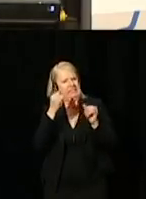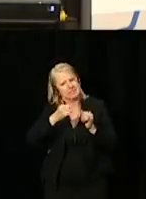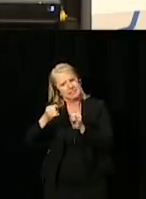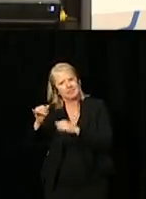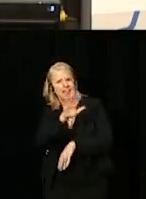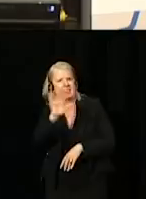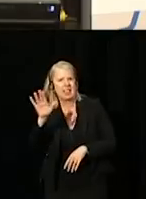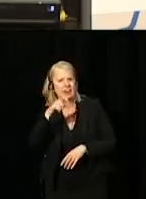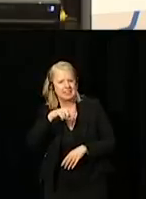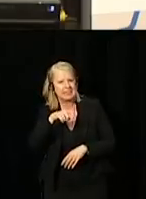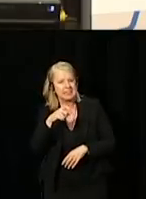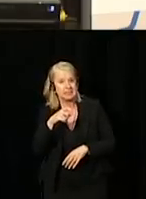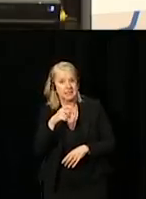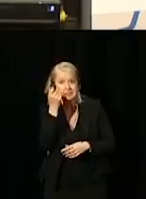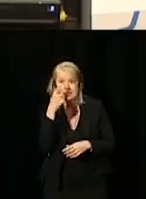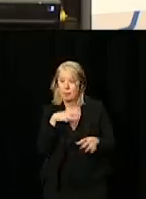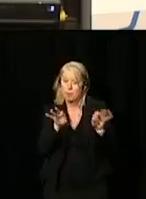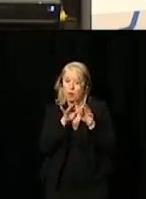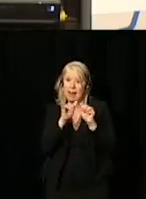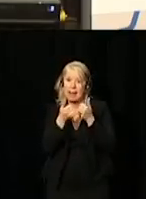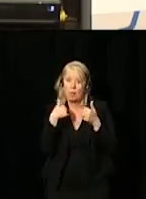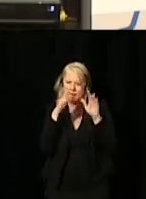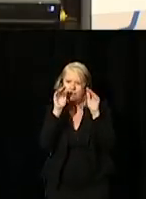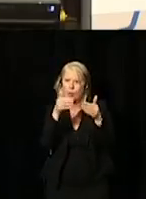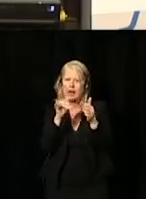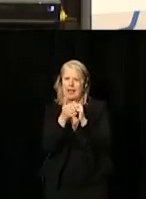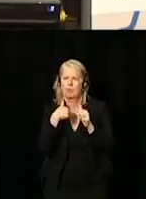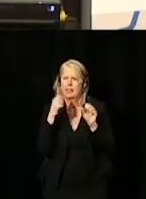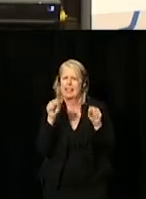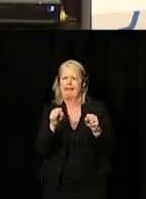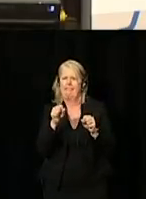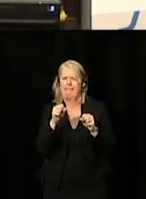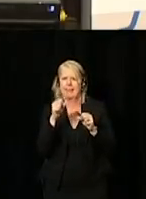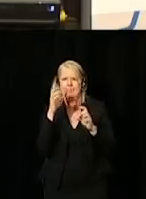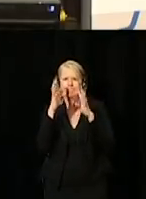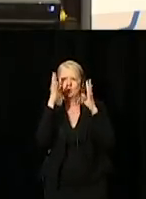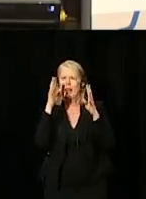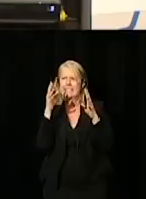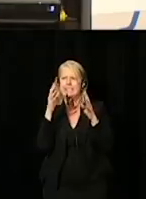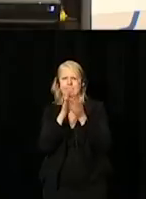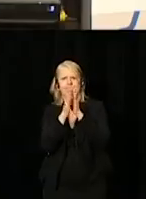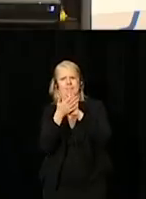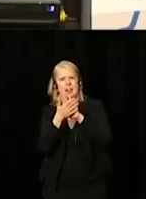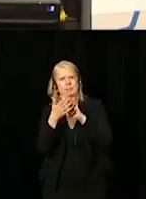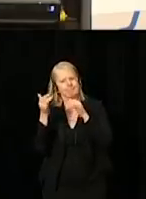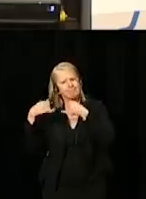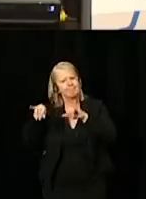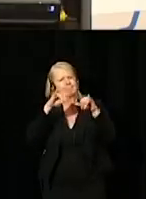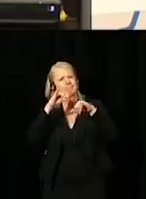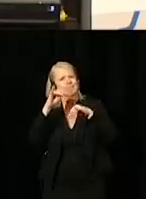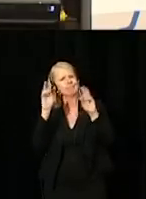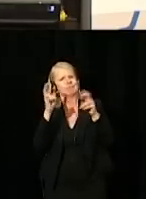It's important to focus on how we can create a norm within the public service.